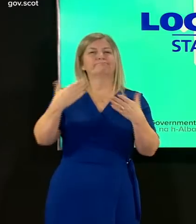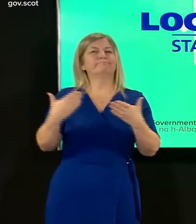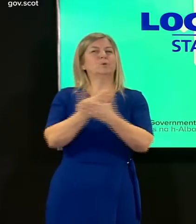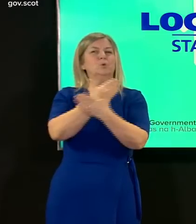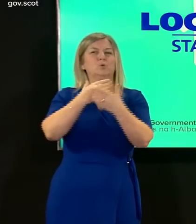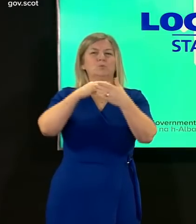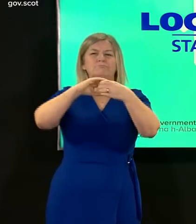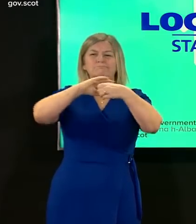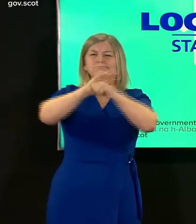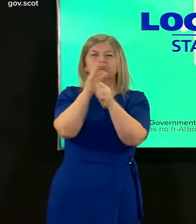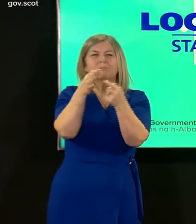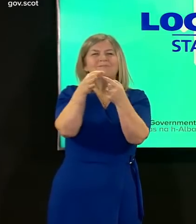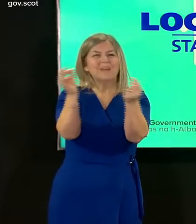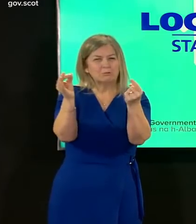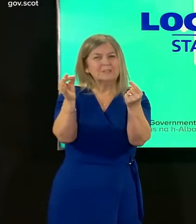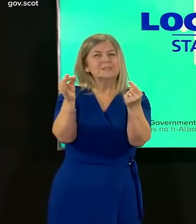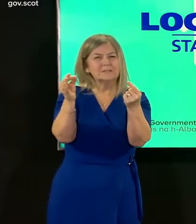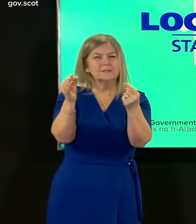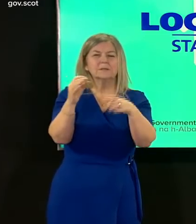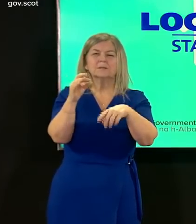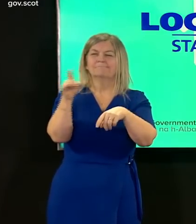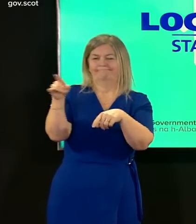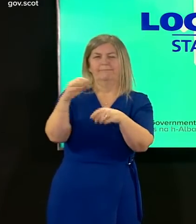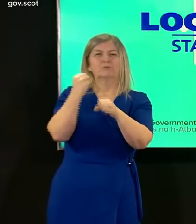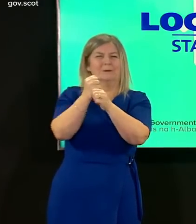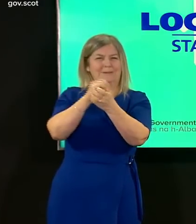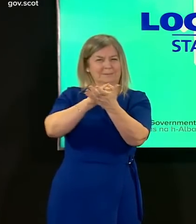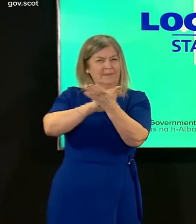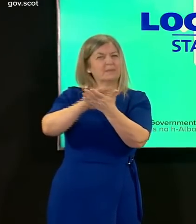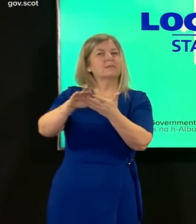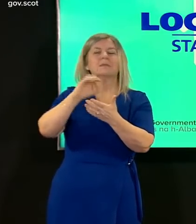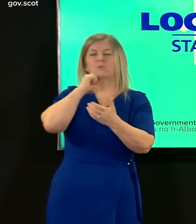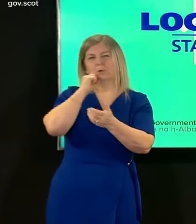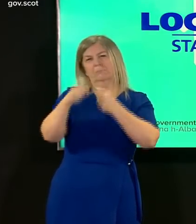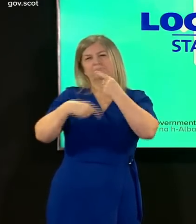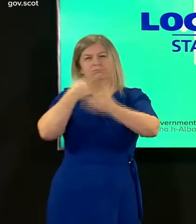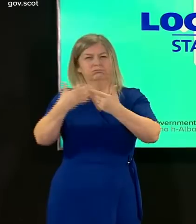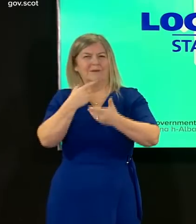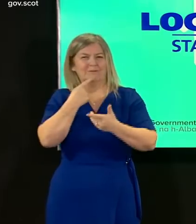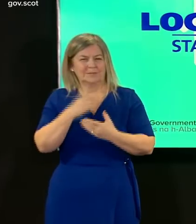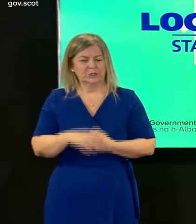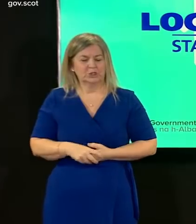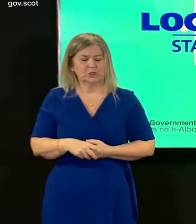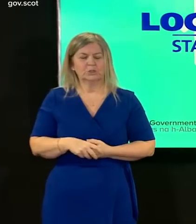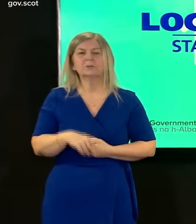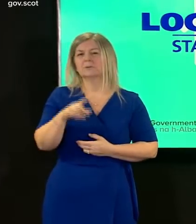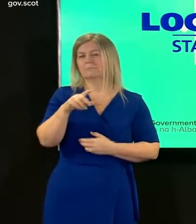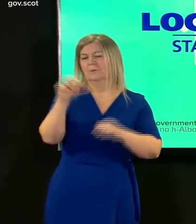virus dr smith will say a bit more about this shortly but let me briefly say the following